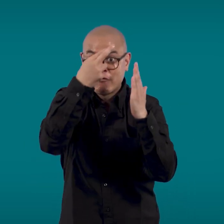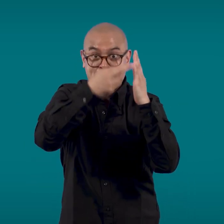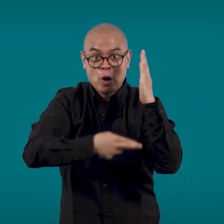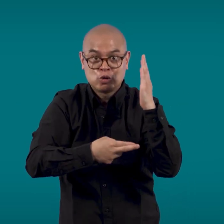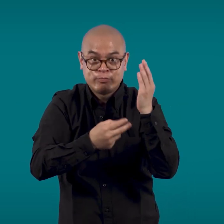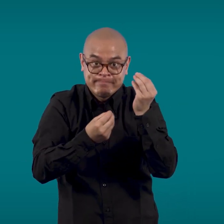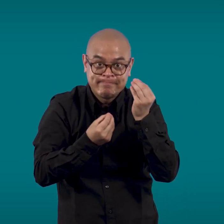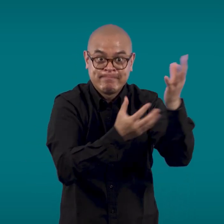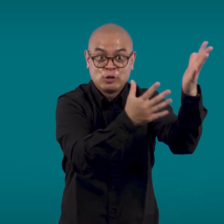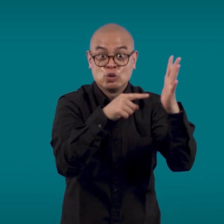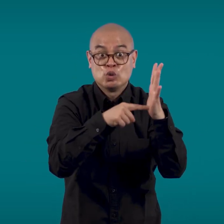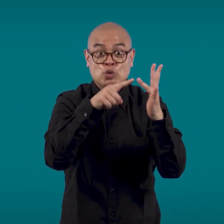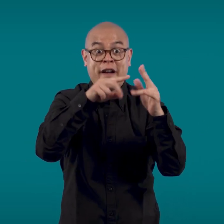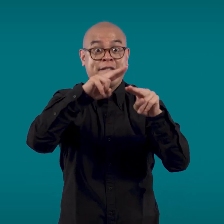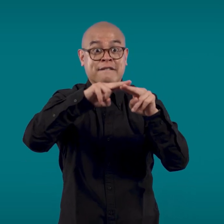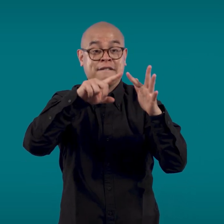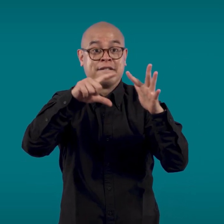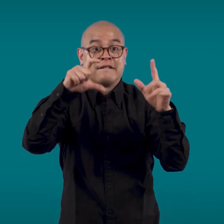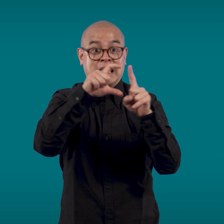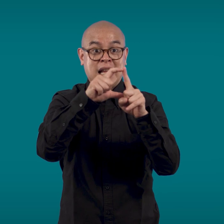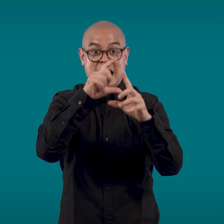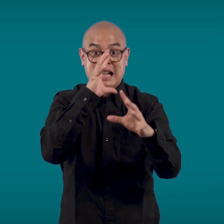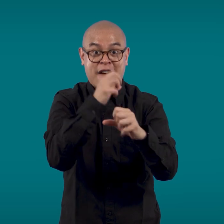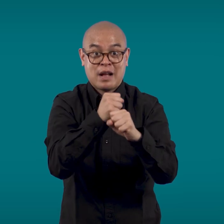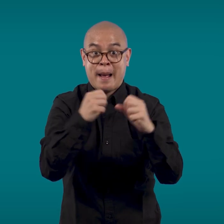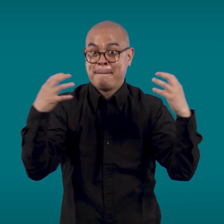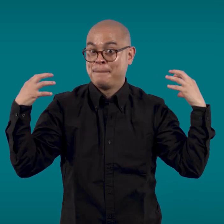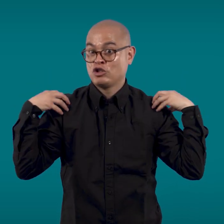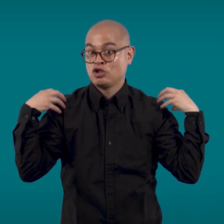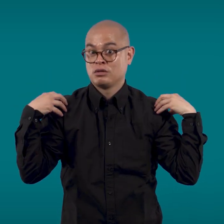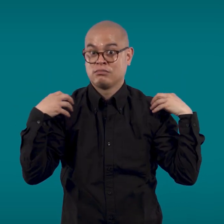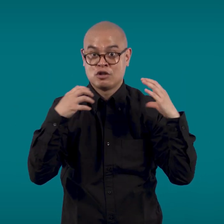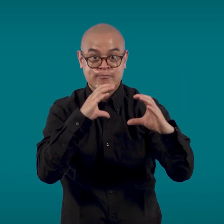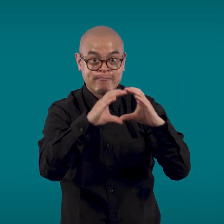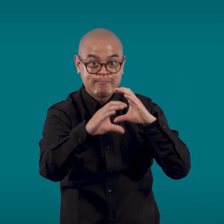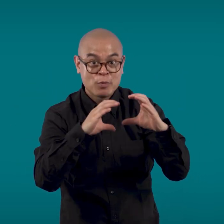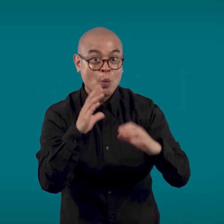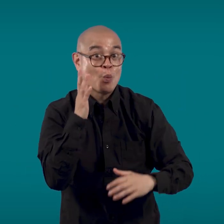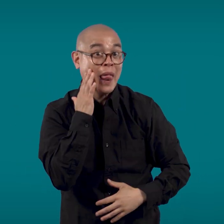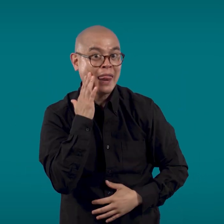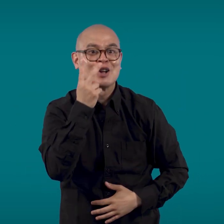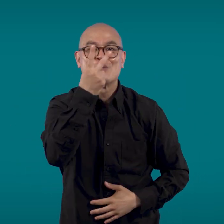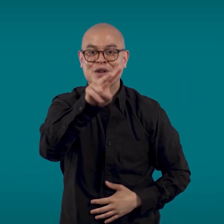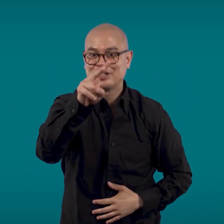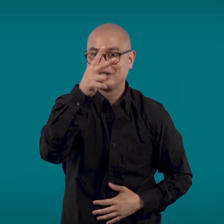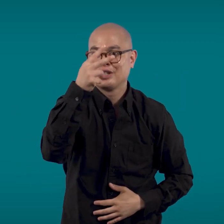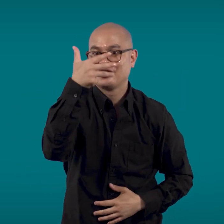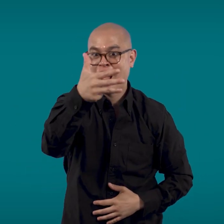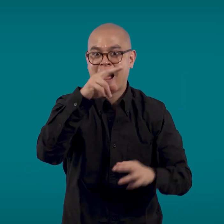A final report will be made to the Minister for Communications by 29 February 2024.